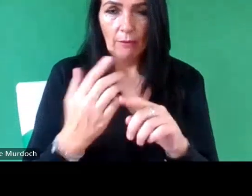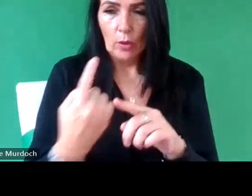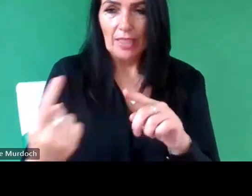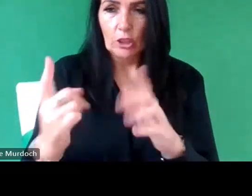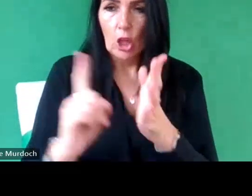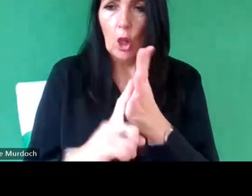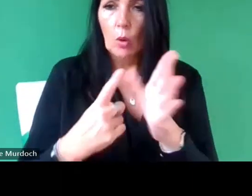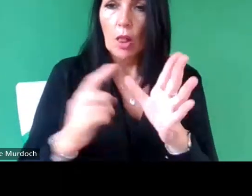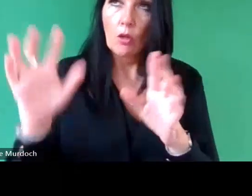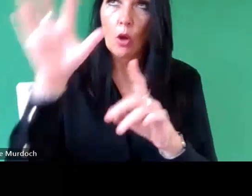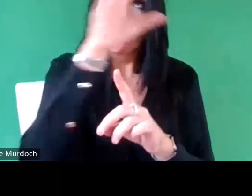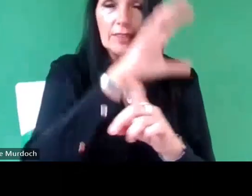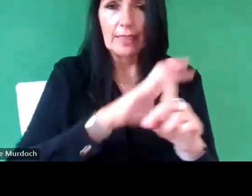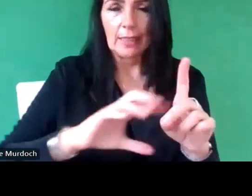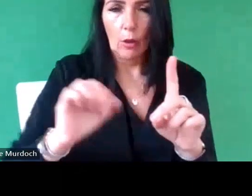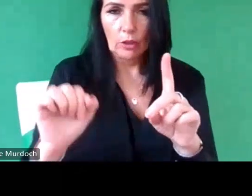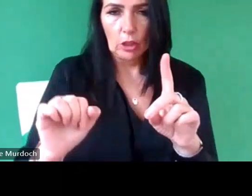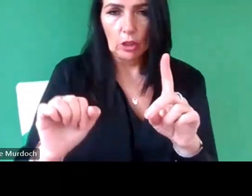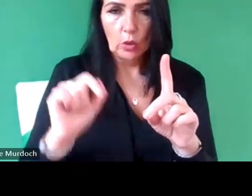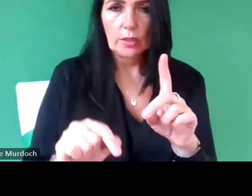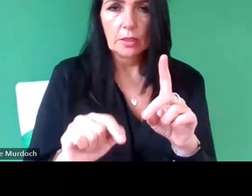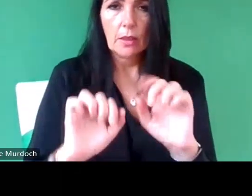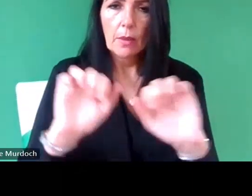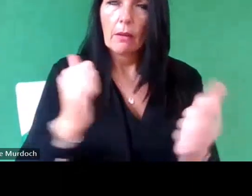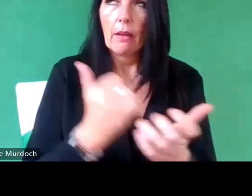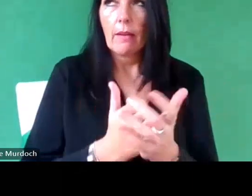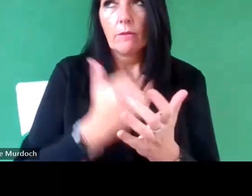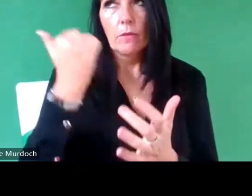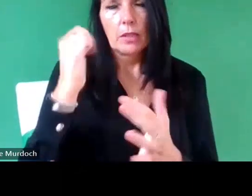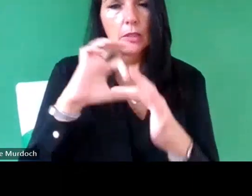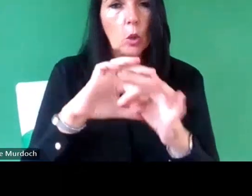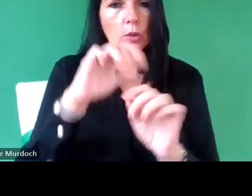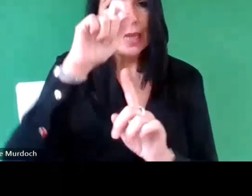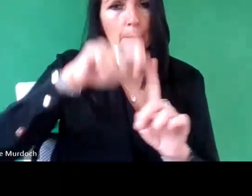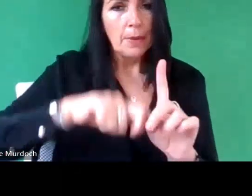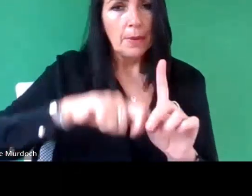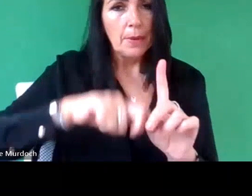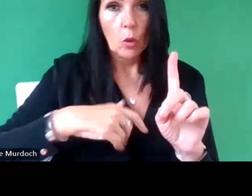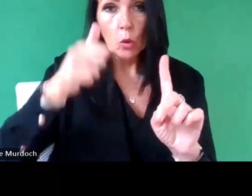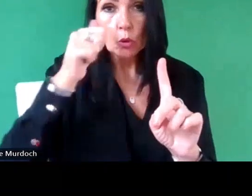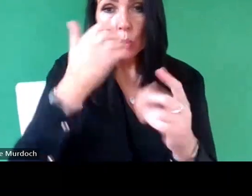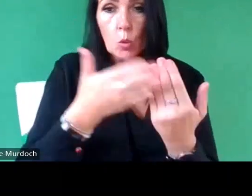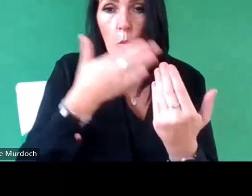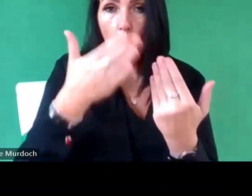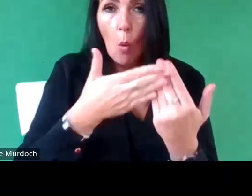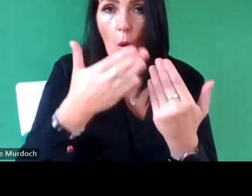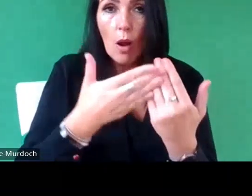country and and their brilliant contacts if you would like to find out more about how to engage